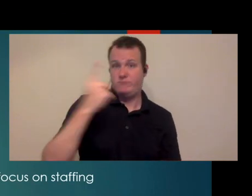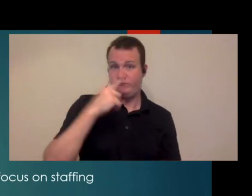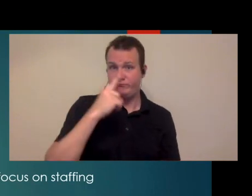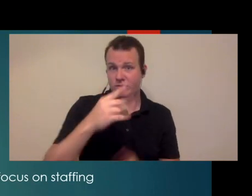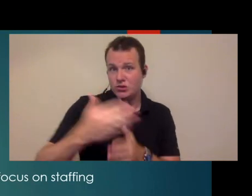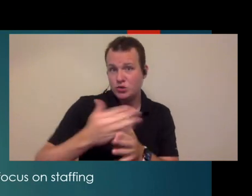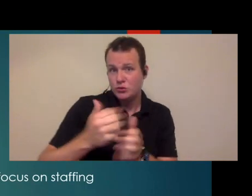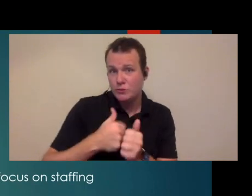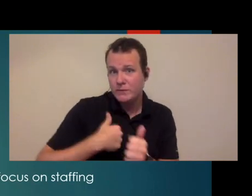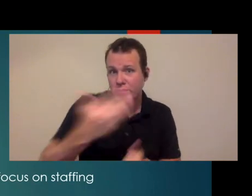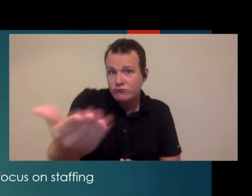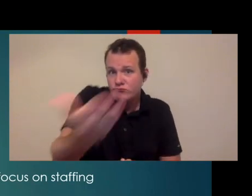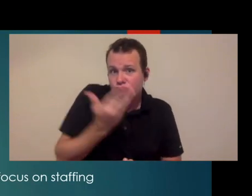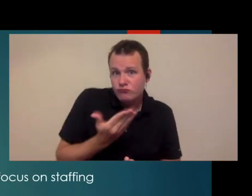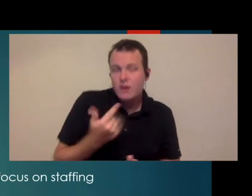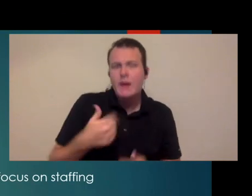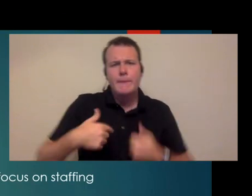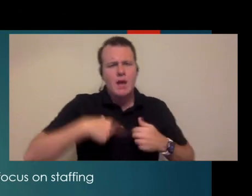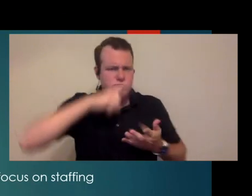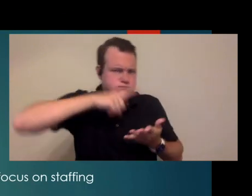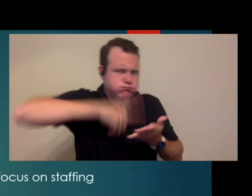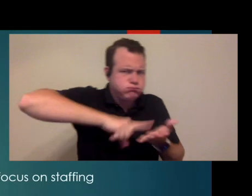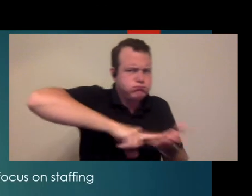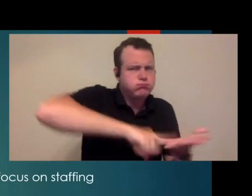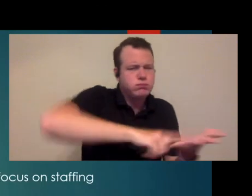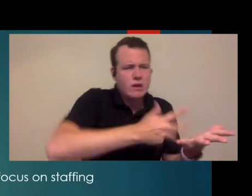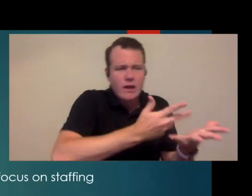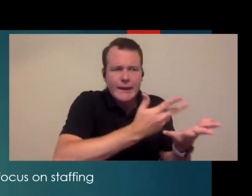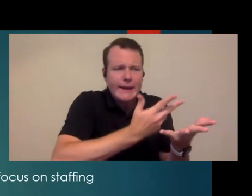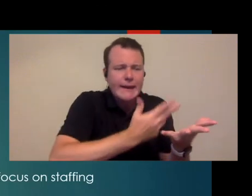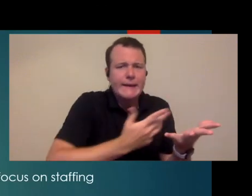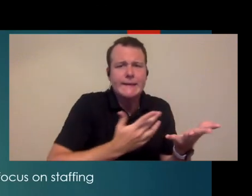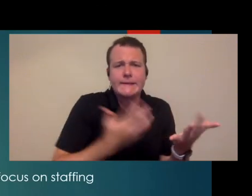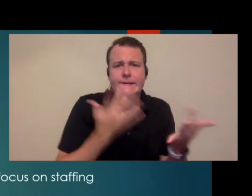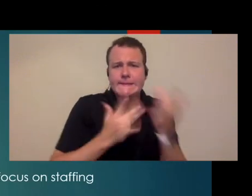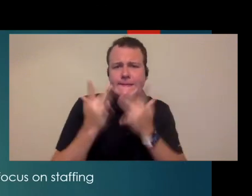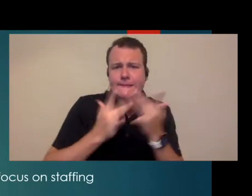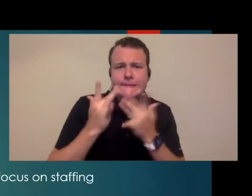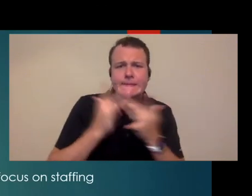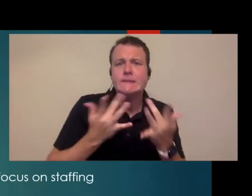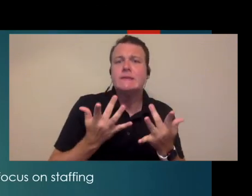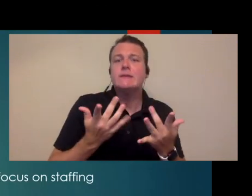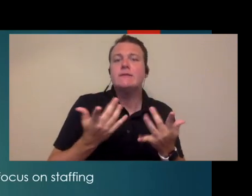you might have to let me know but since I didn't find a lot of formal models on